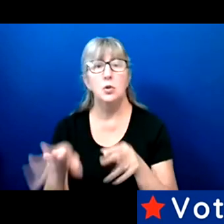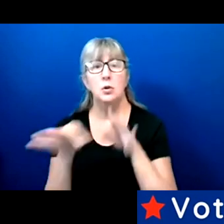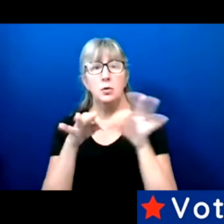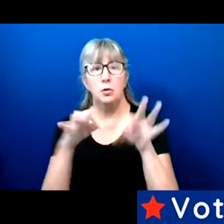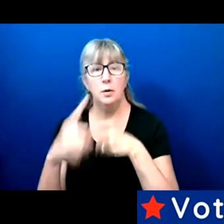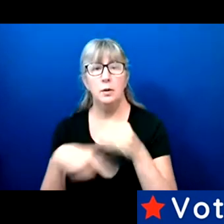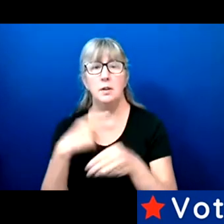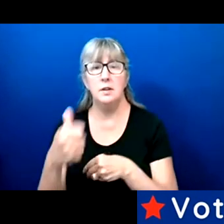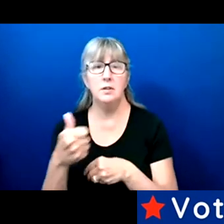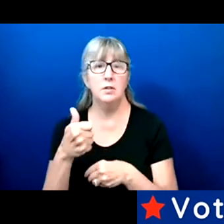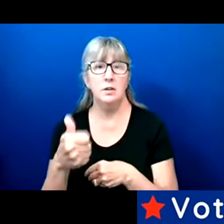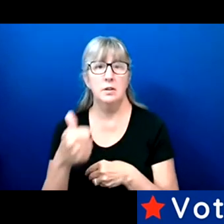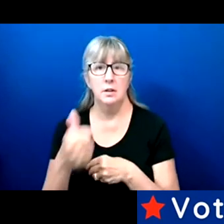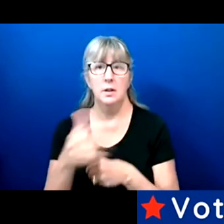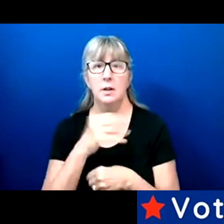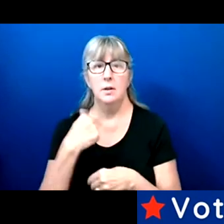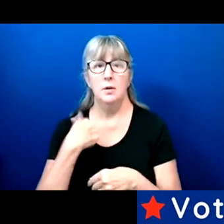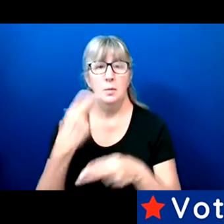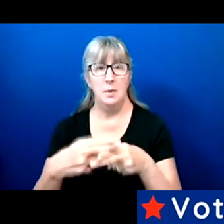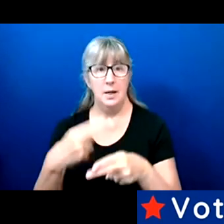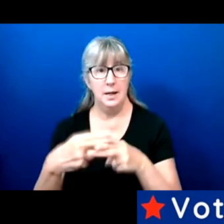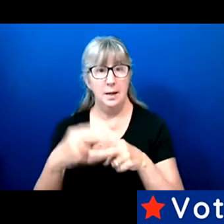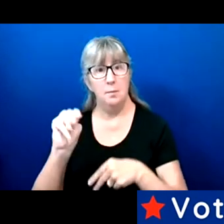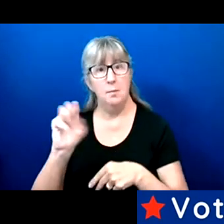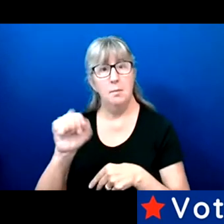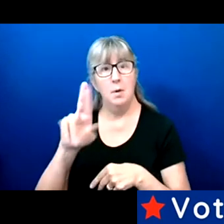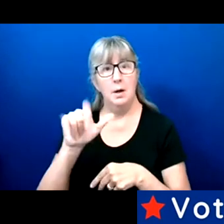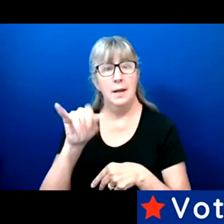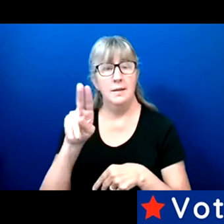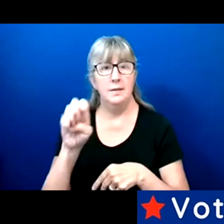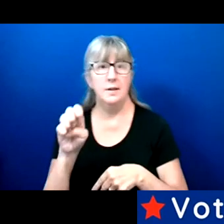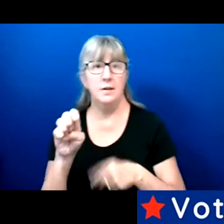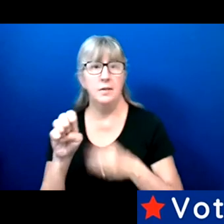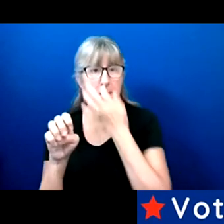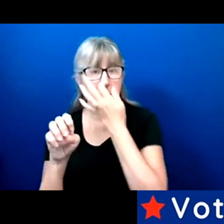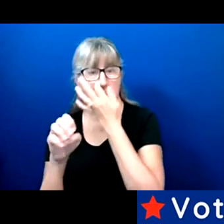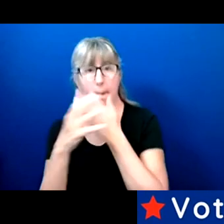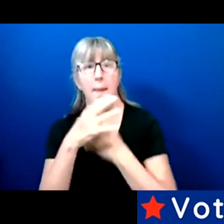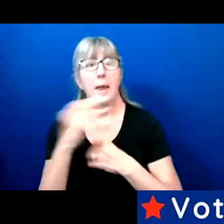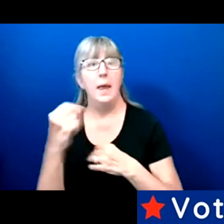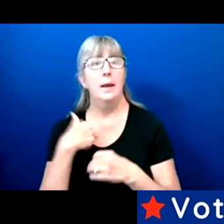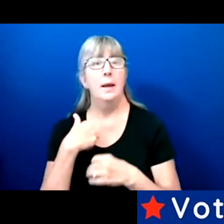So my name is as indicated, Marlene Sallo, I'm with the Disability Law Center.